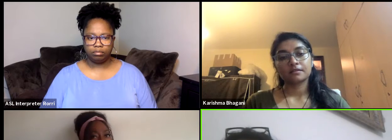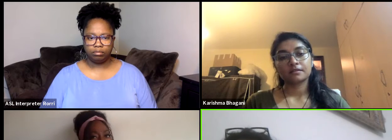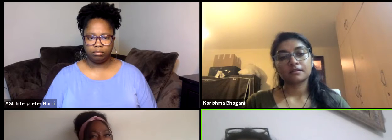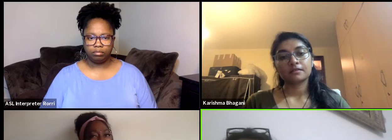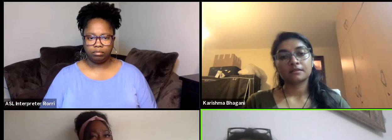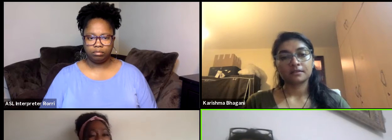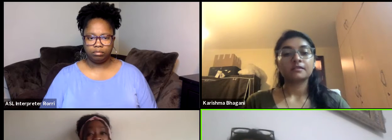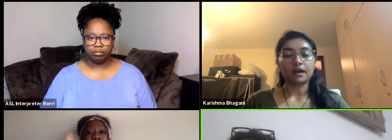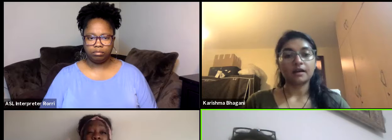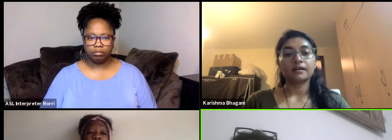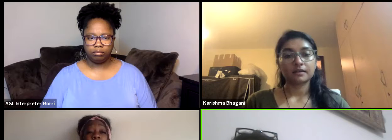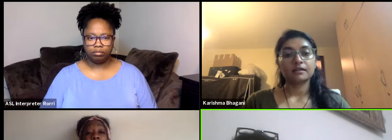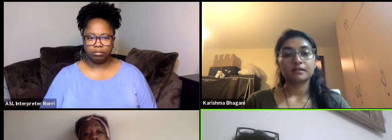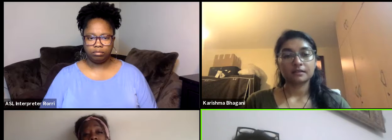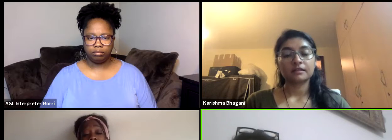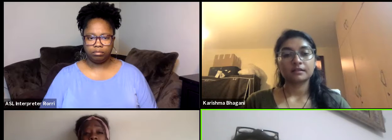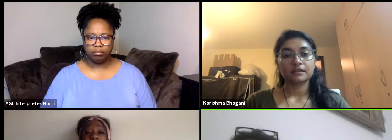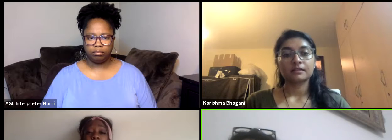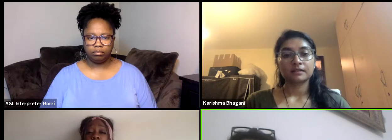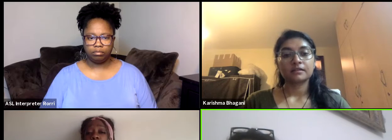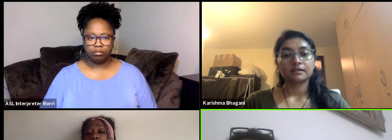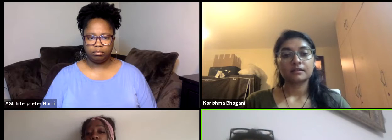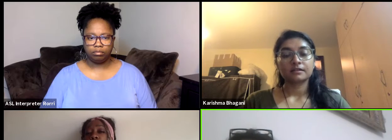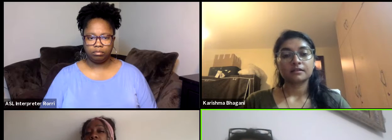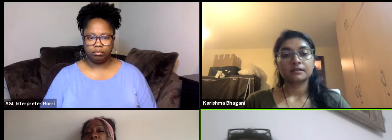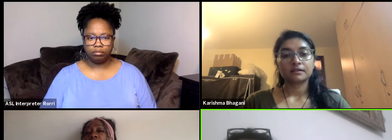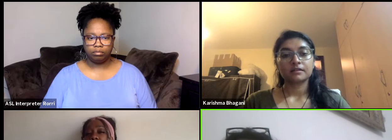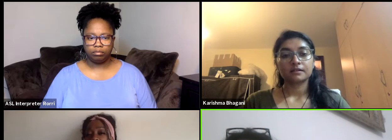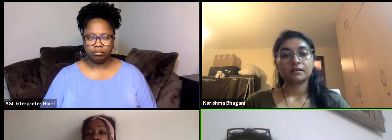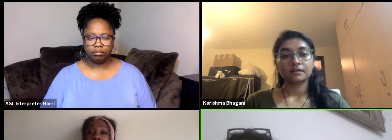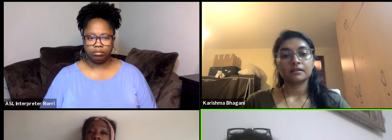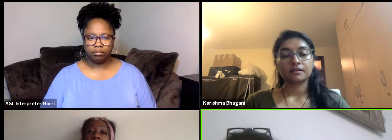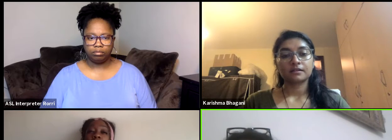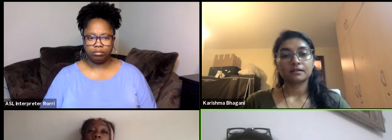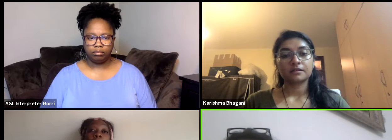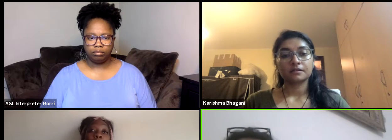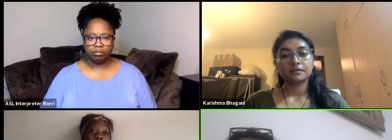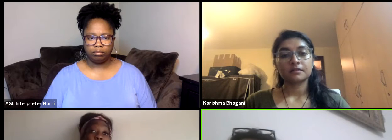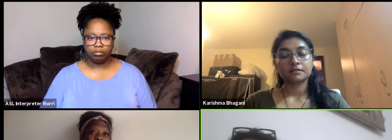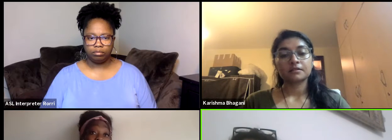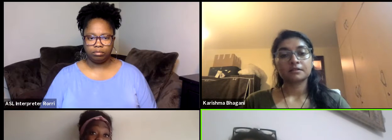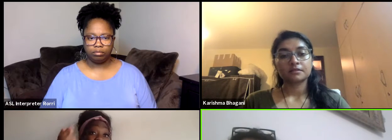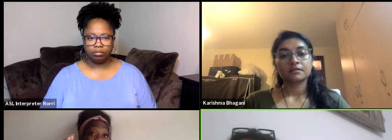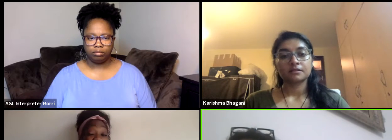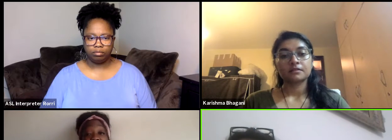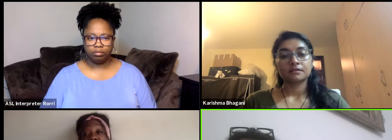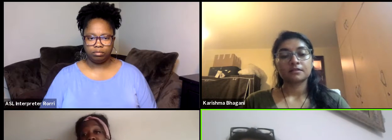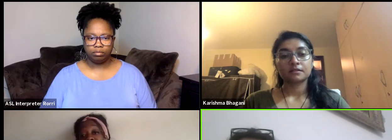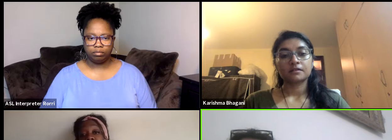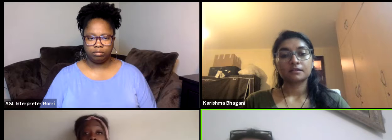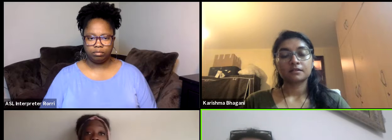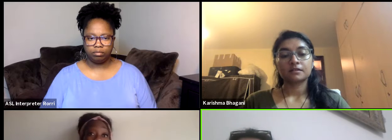for a bigger distribution book company. But what's fundraising if it's partly also marketing and sale.